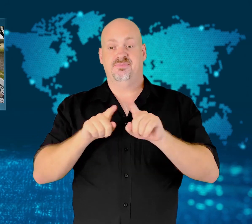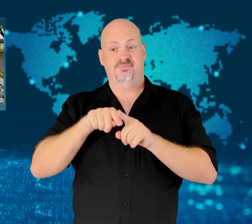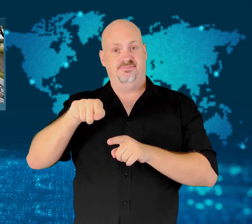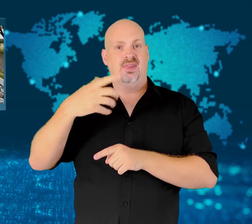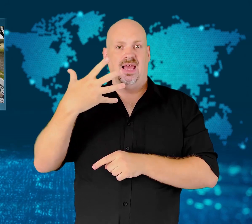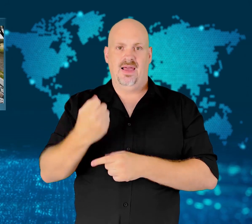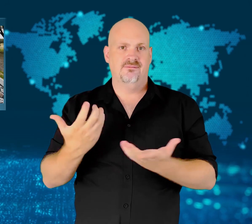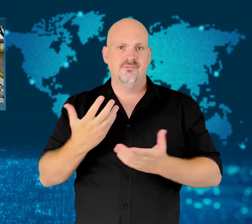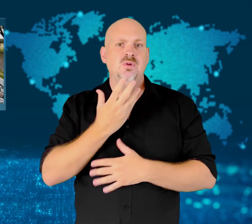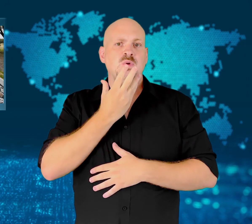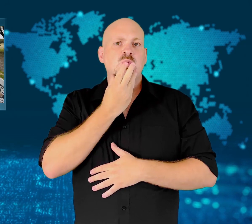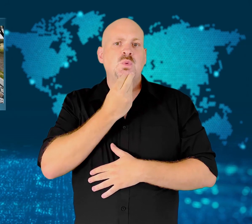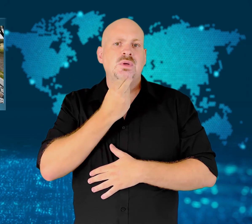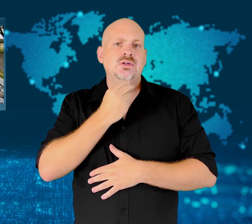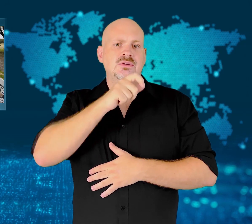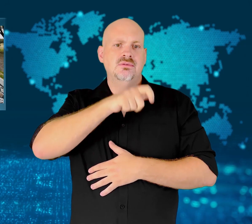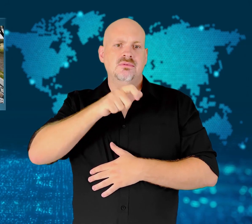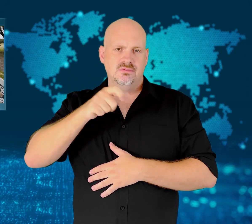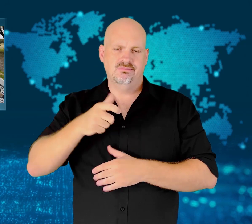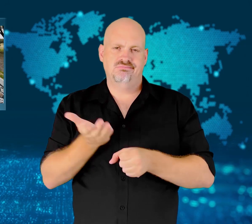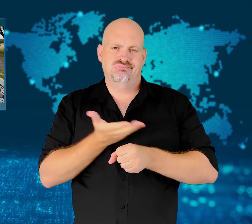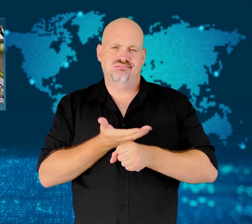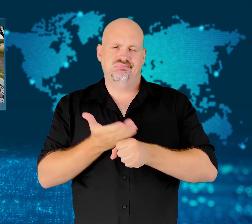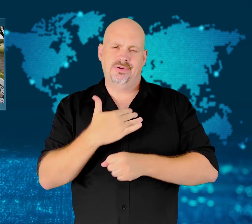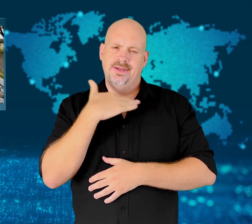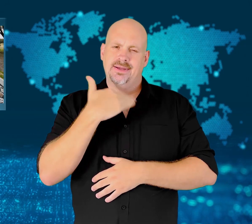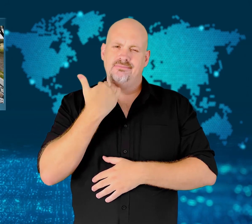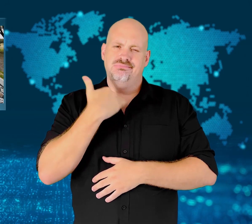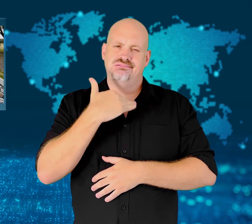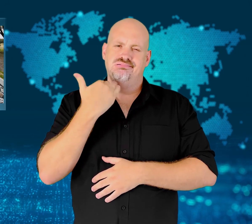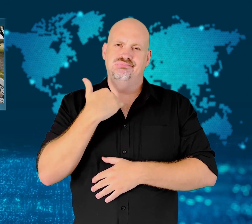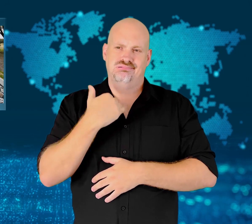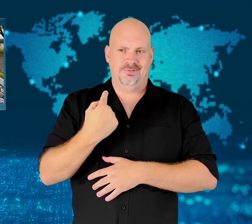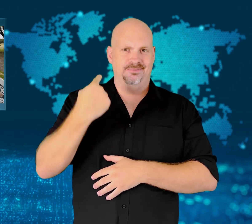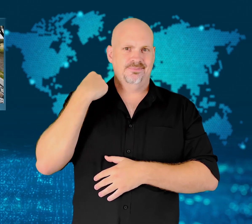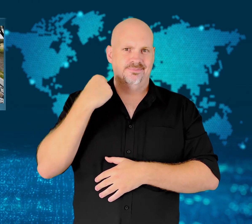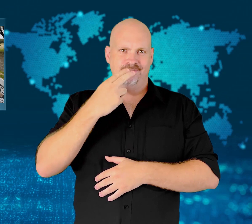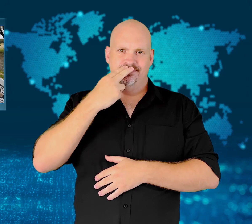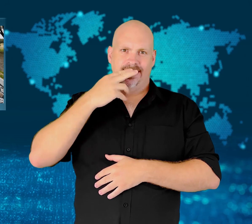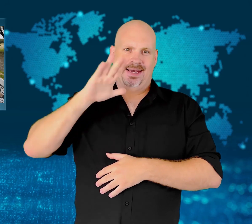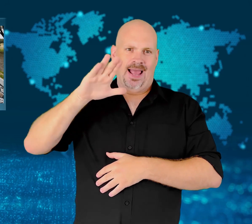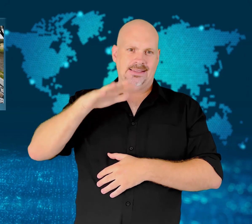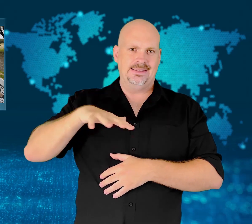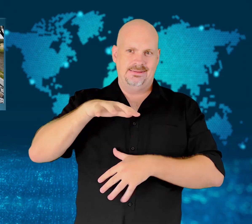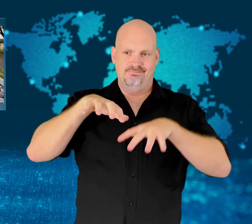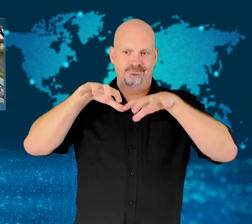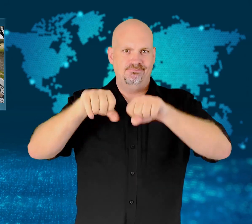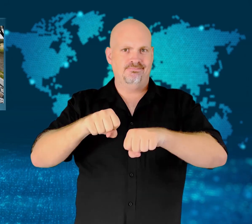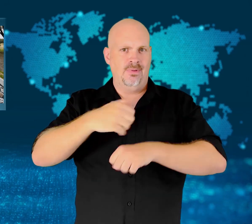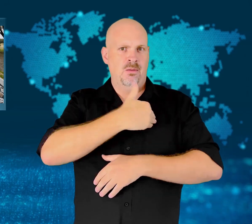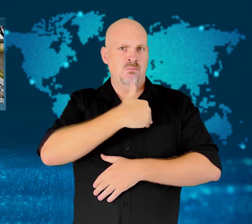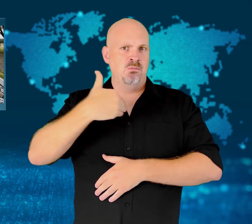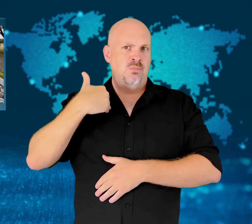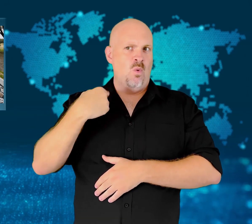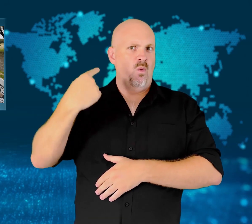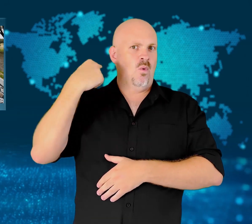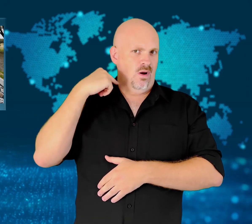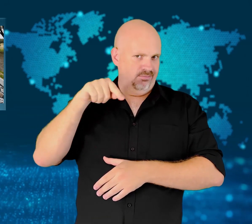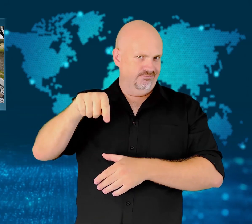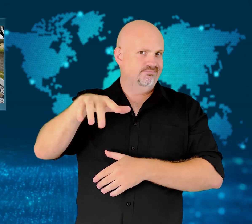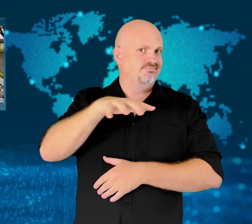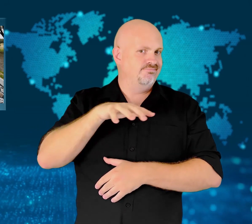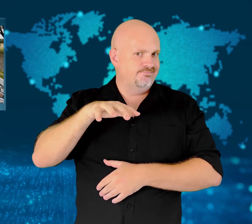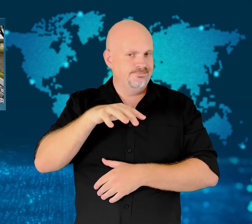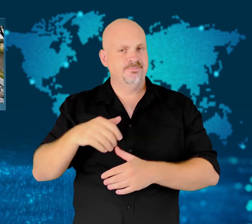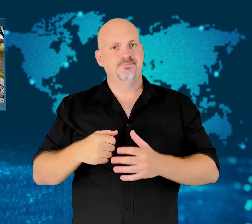It's estimated that around 30,000 Jewish people, political opponents,